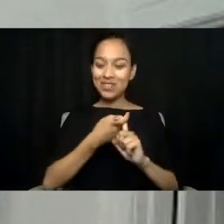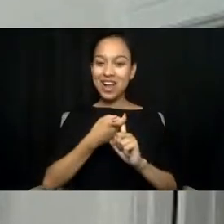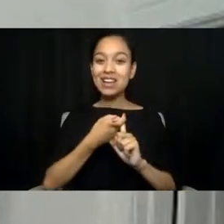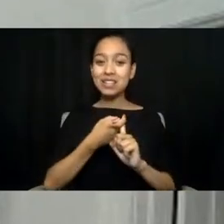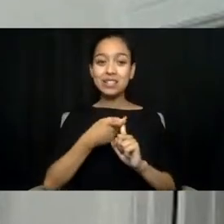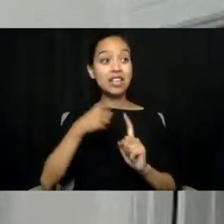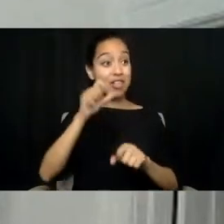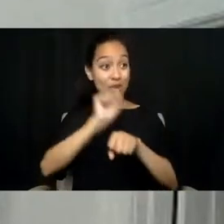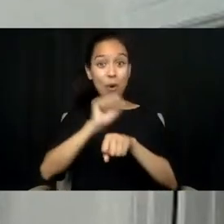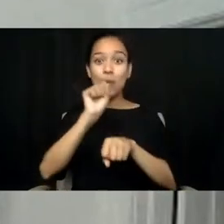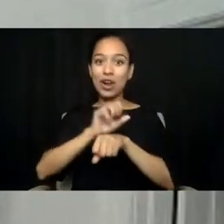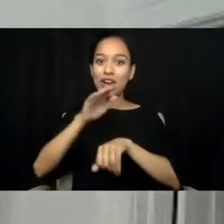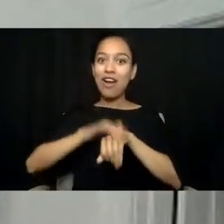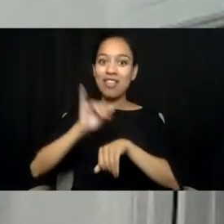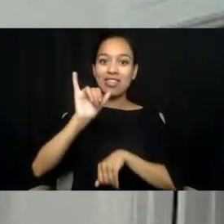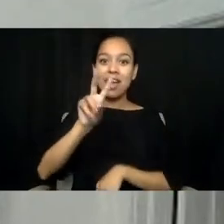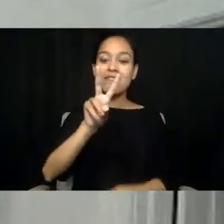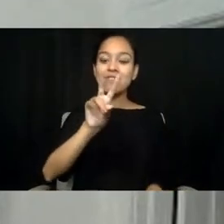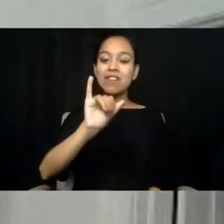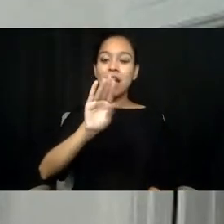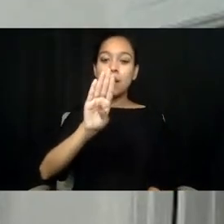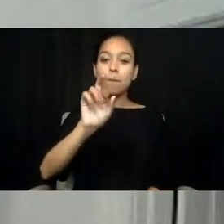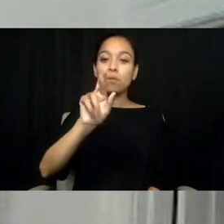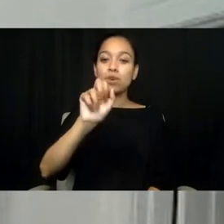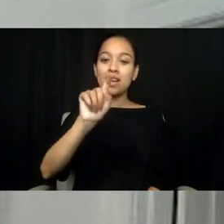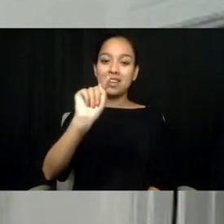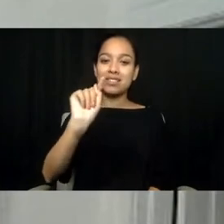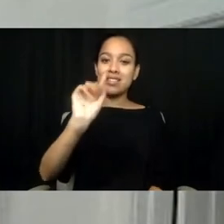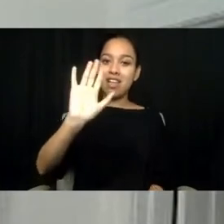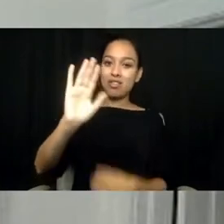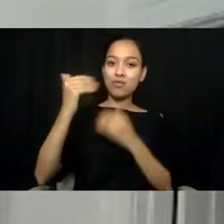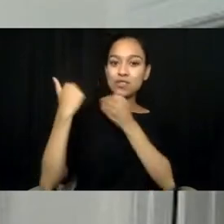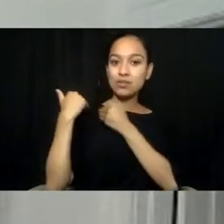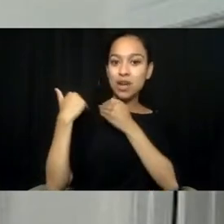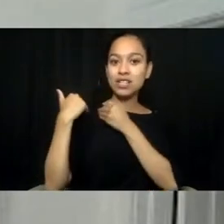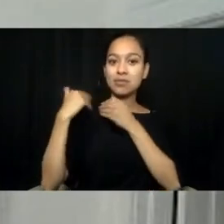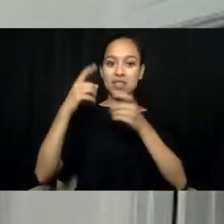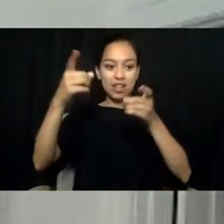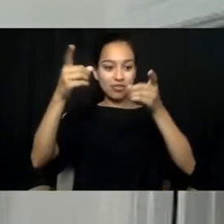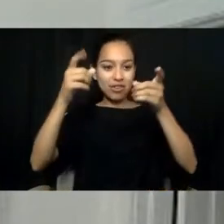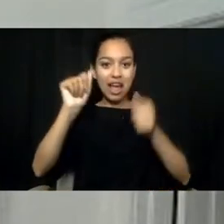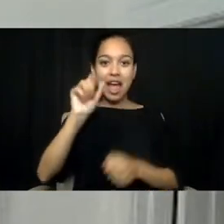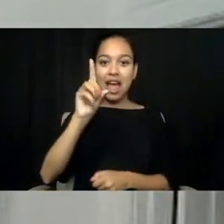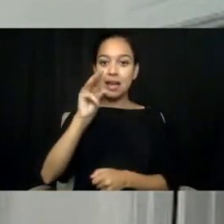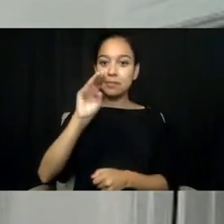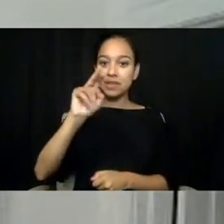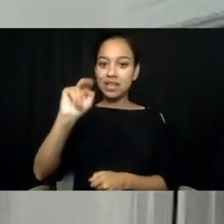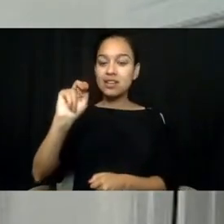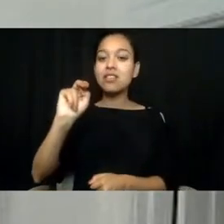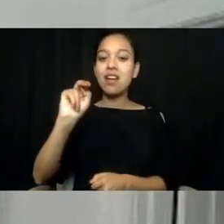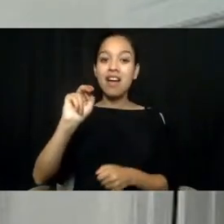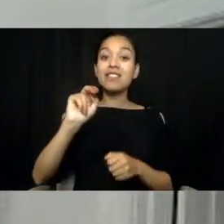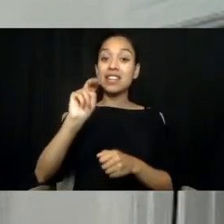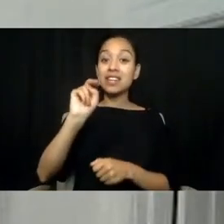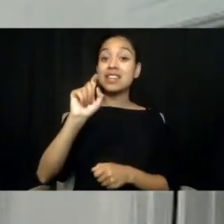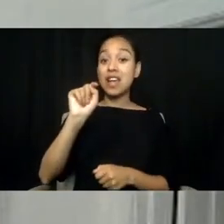Vibrant is tasked with being the administrator of the network and I know that as they have received more funds,